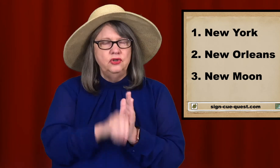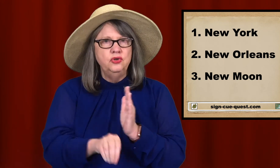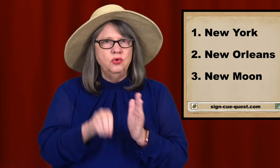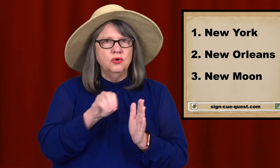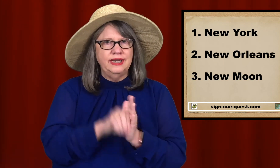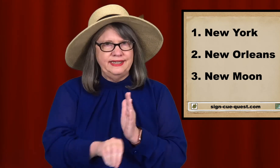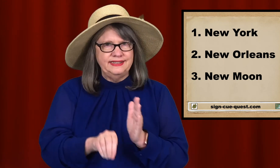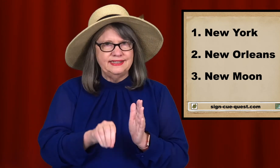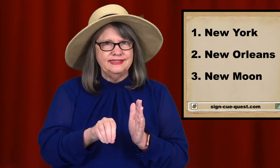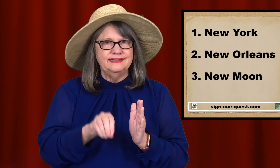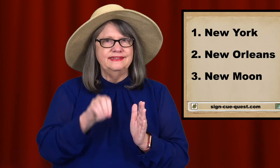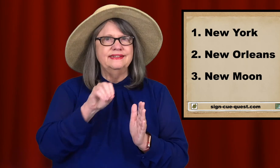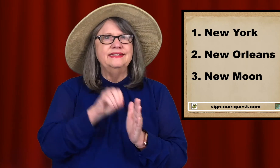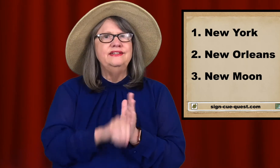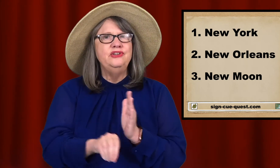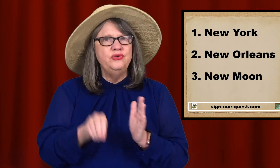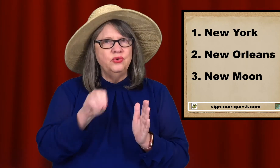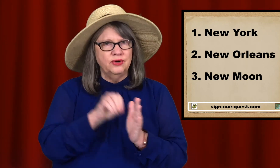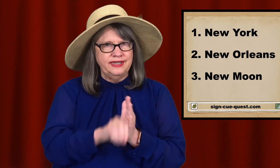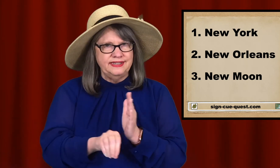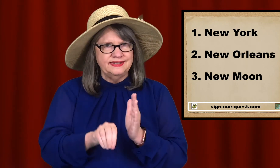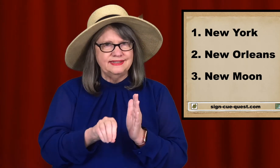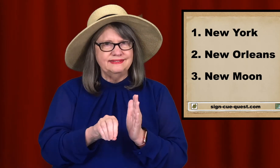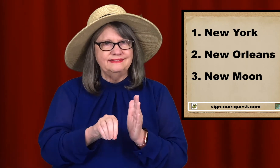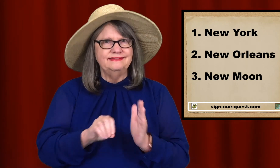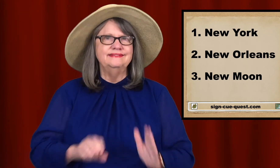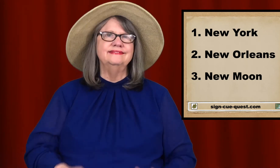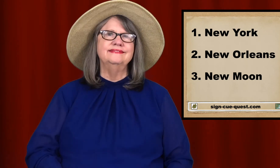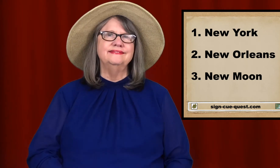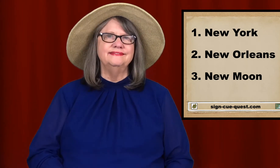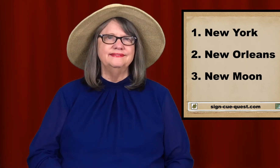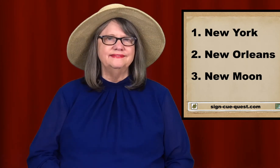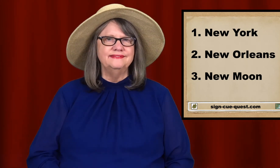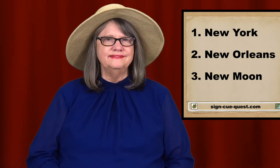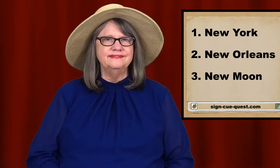NEW-ORLEANS. NEW-ORLEANS.